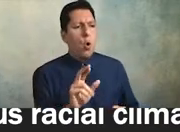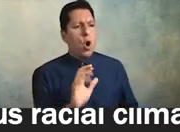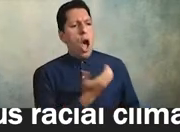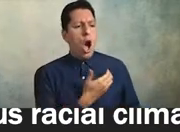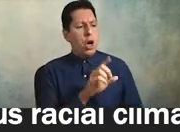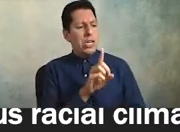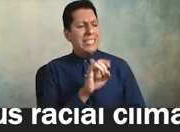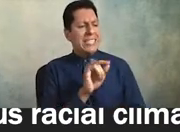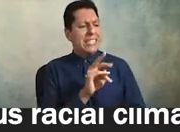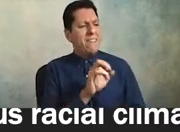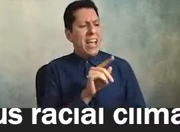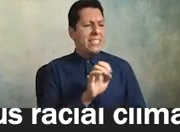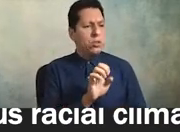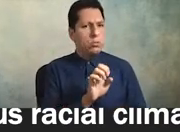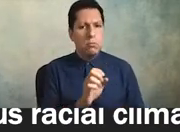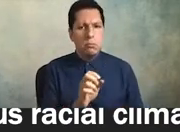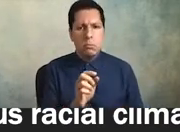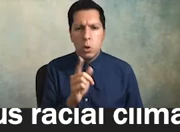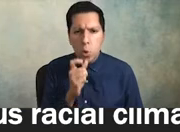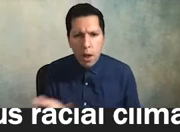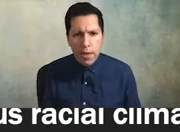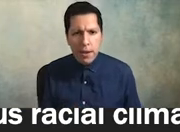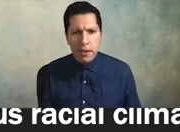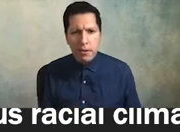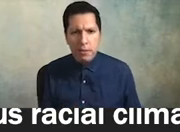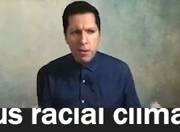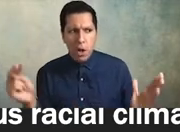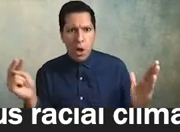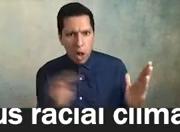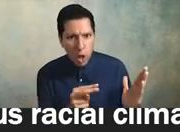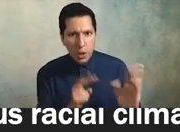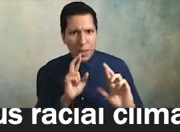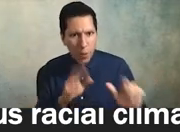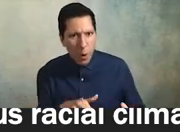turn to the data table here in this stack of reports that the ir person on the team just